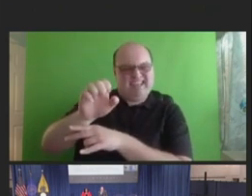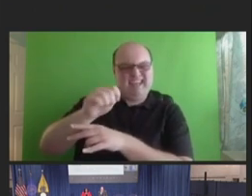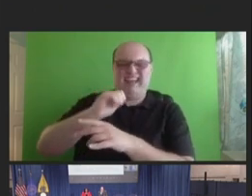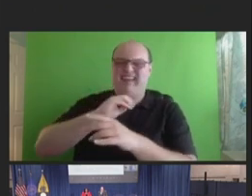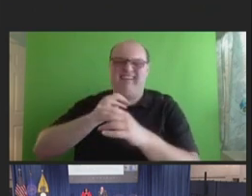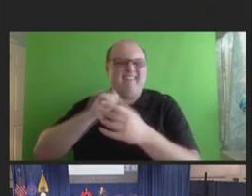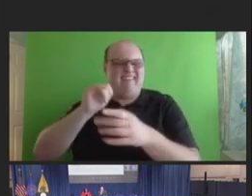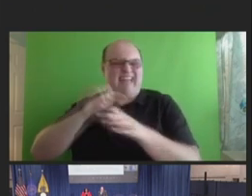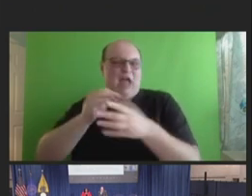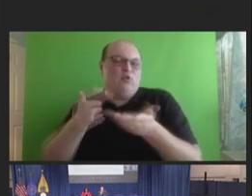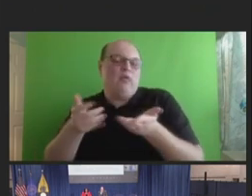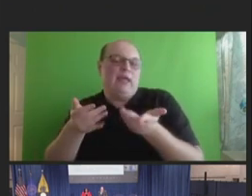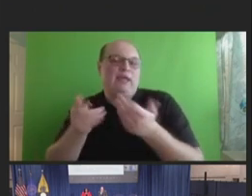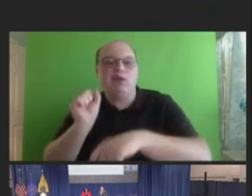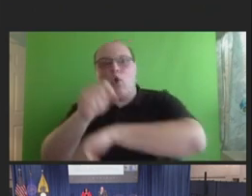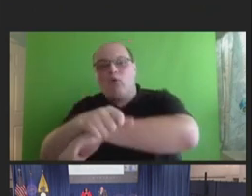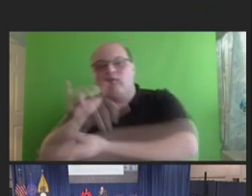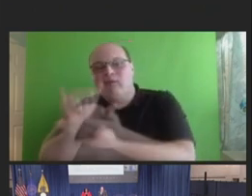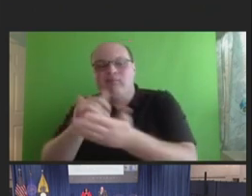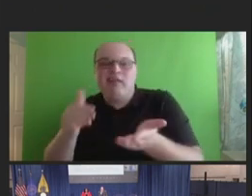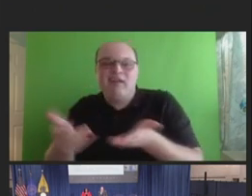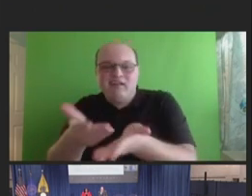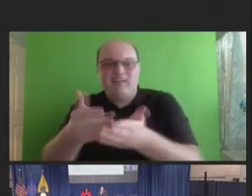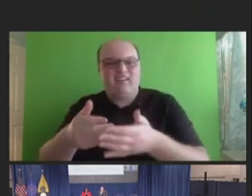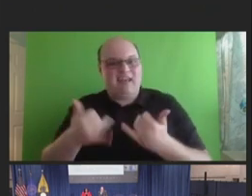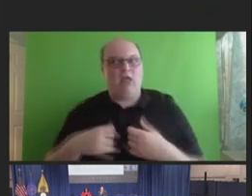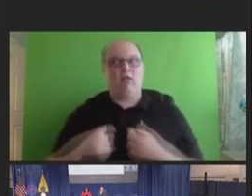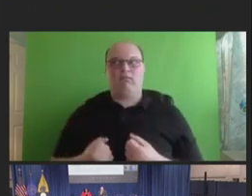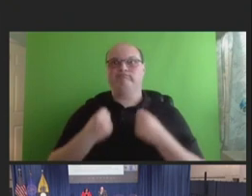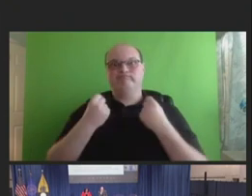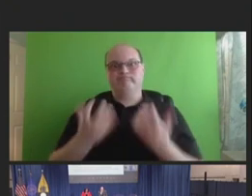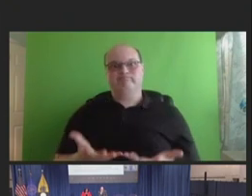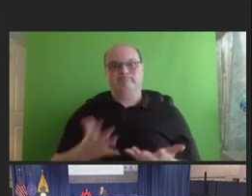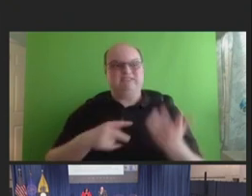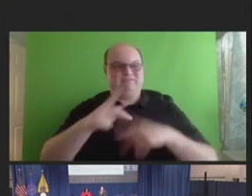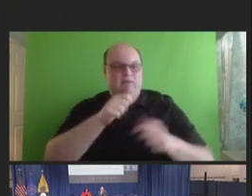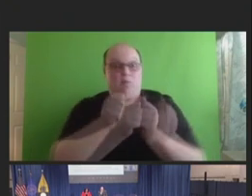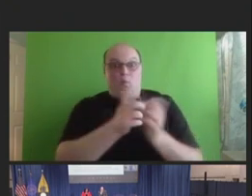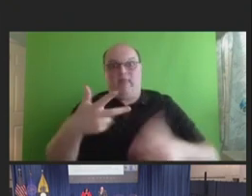at this point, vaccine fatigue amongst the unvaccinated, I don't really think that's